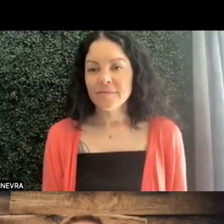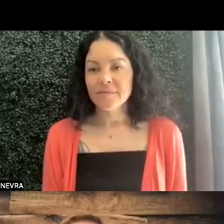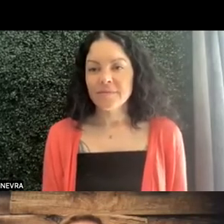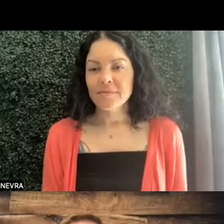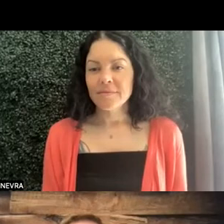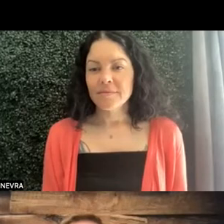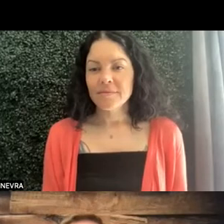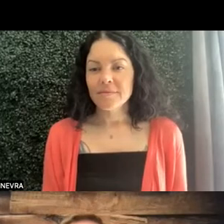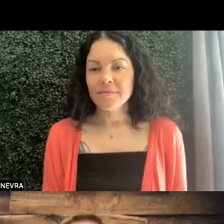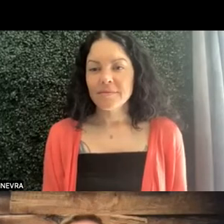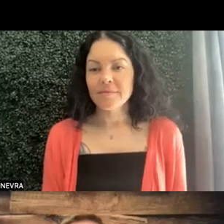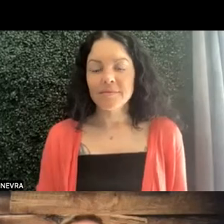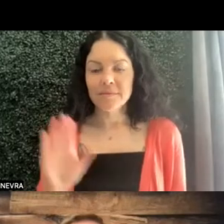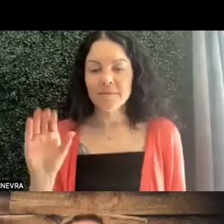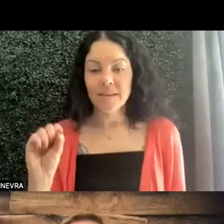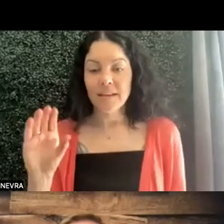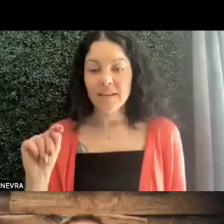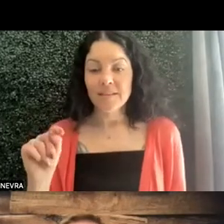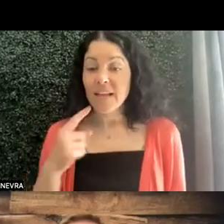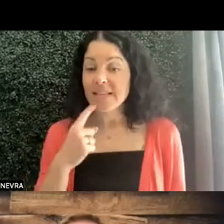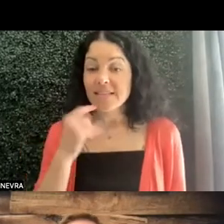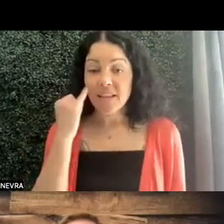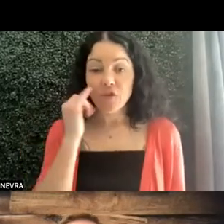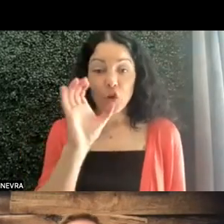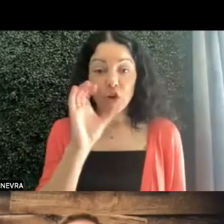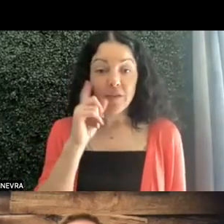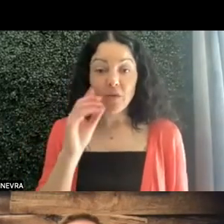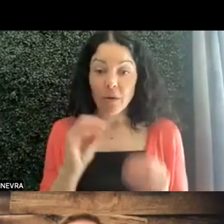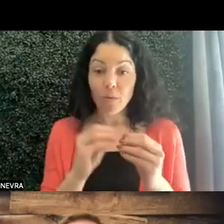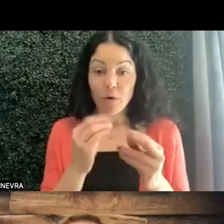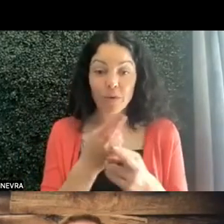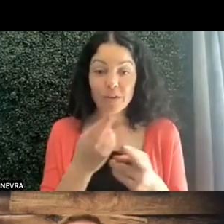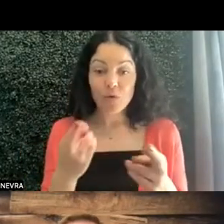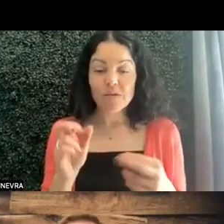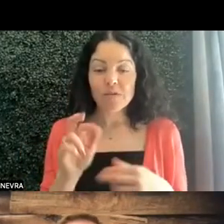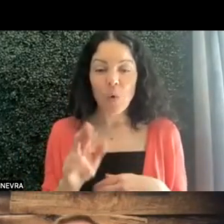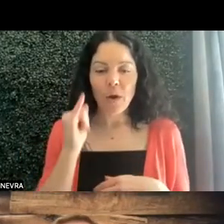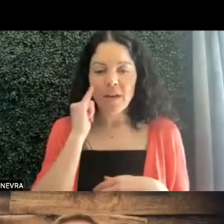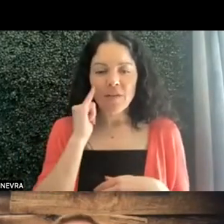I would add, too, if you're looking for any resources or if you think of something, again, that's not out there,